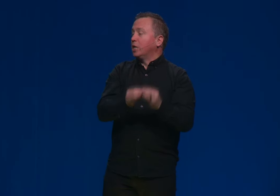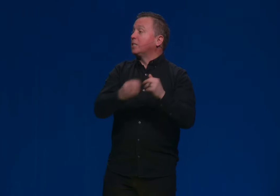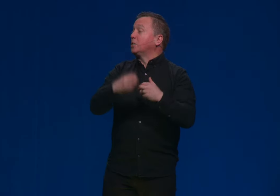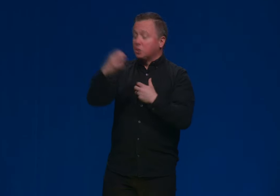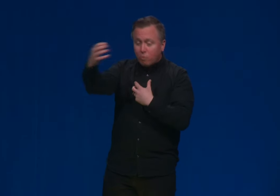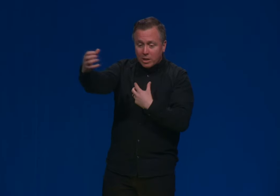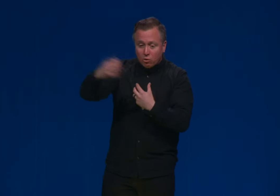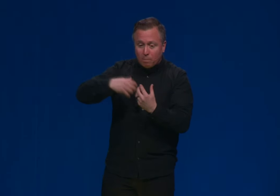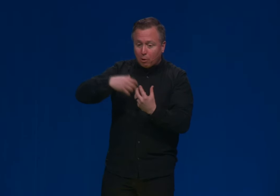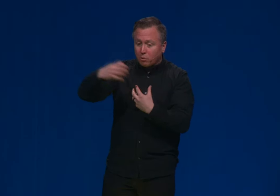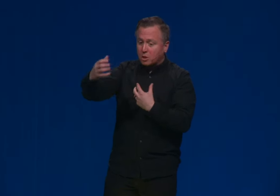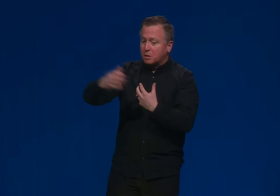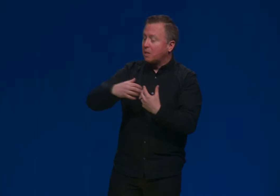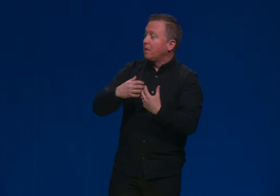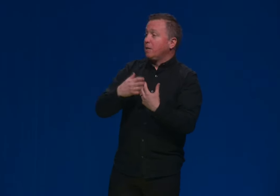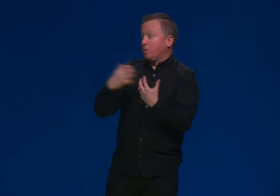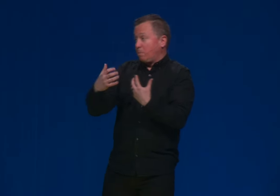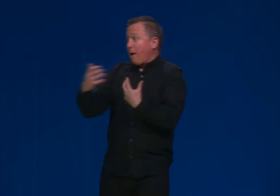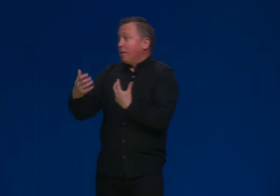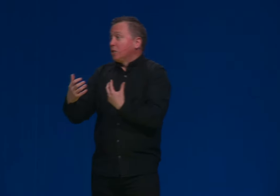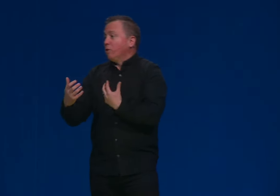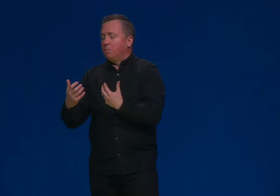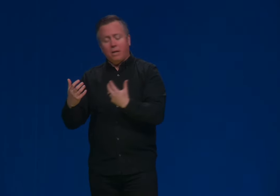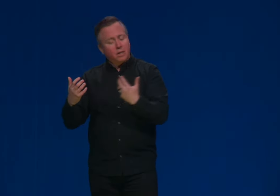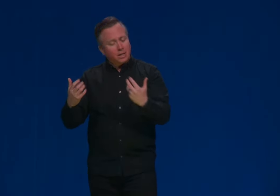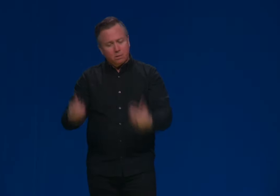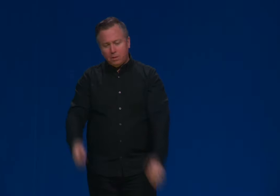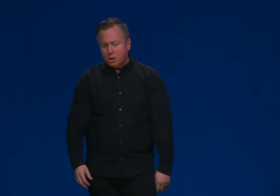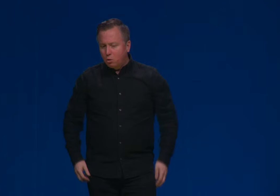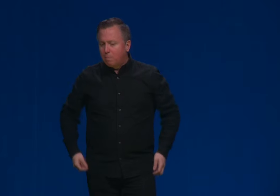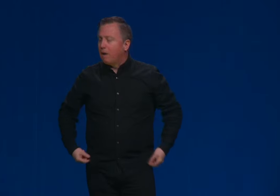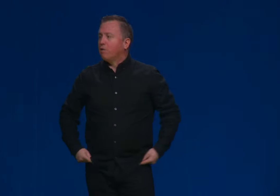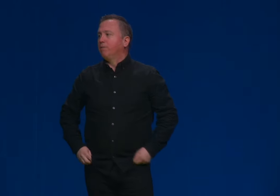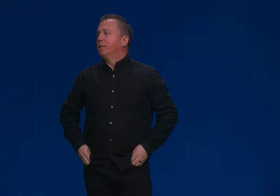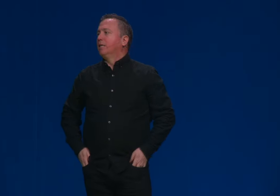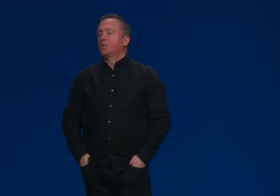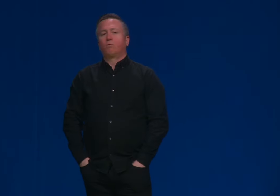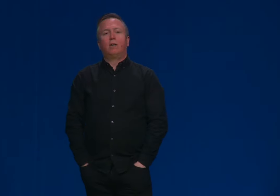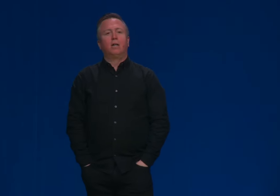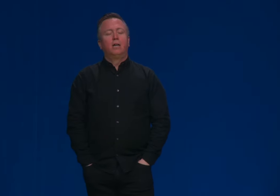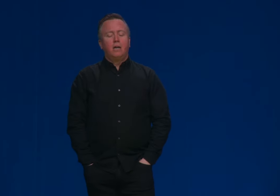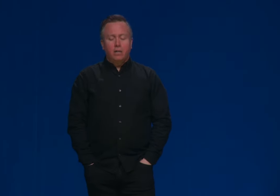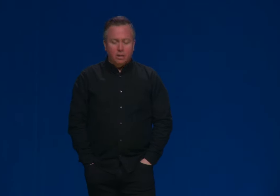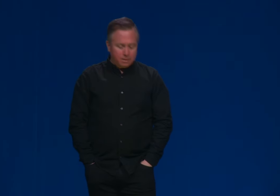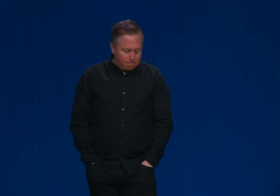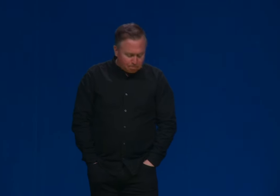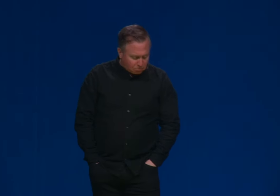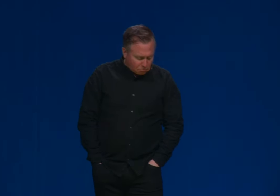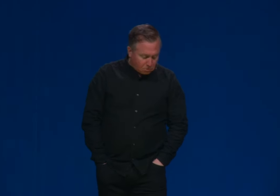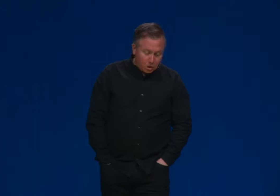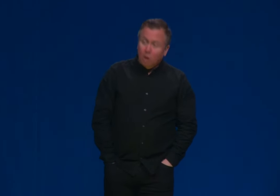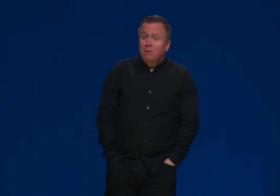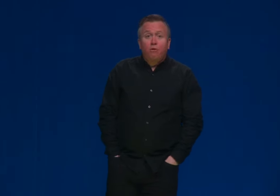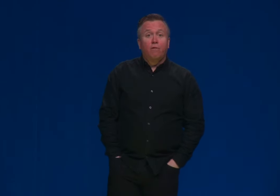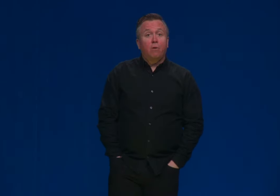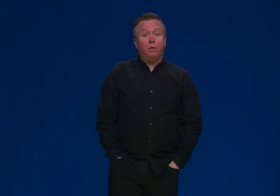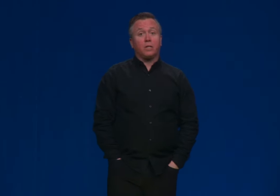Genesis was written to oppose these, you know, these pagan stories. But I think it speaks so powerfully to us as well, in the dominant view of our world